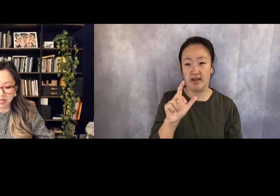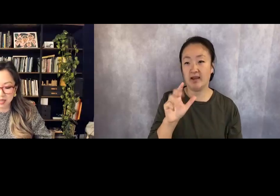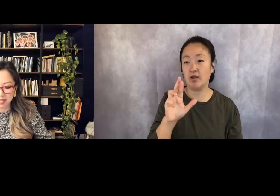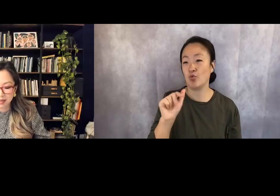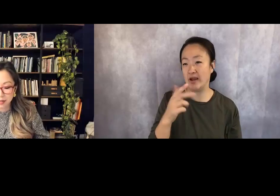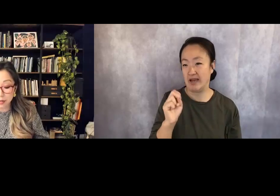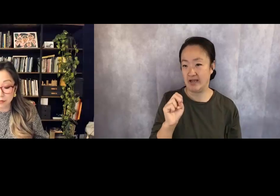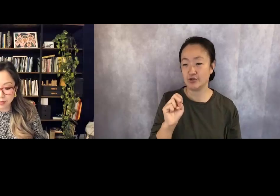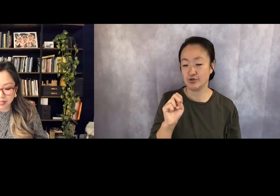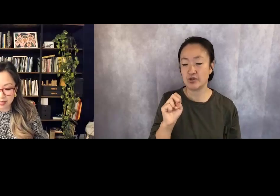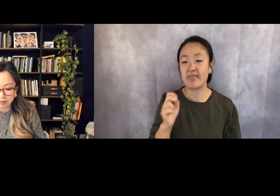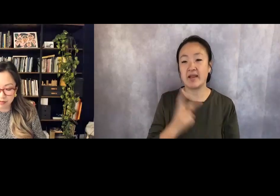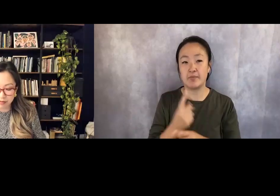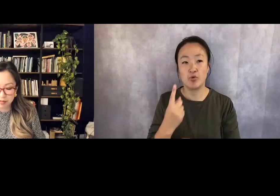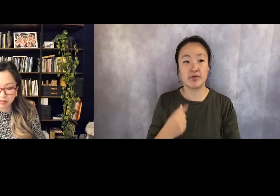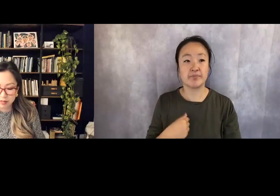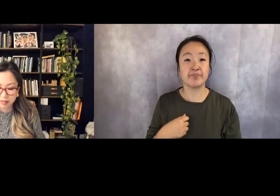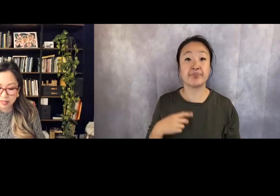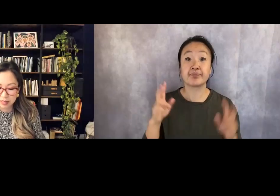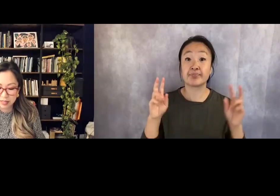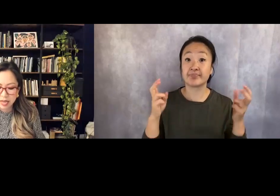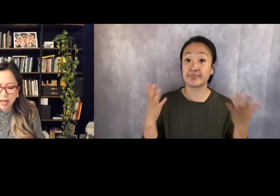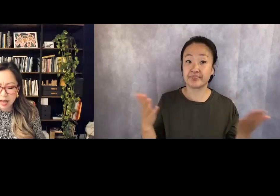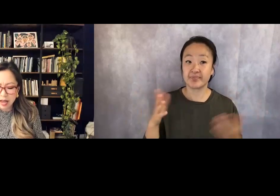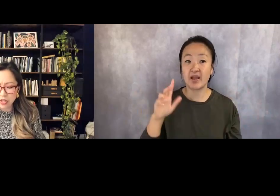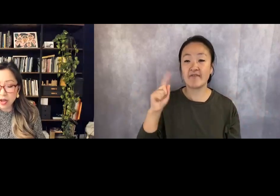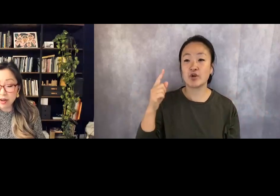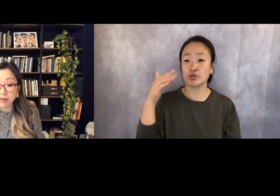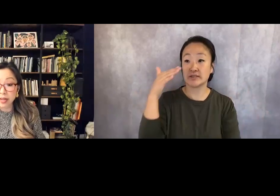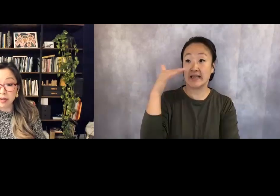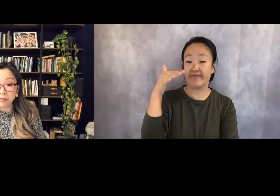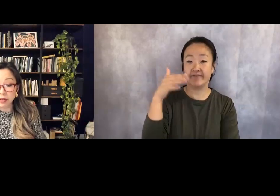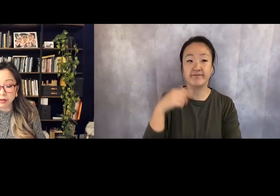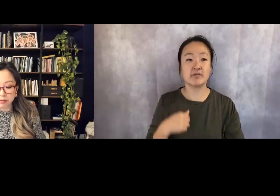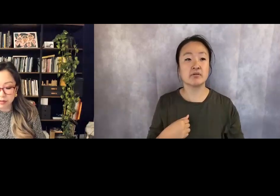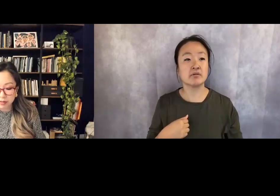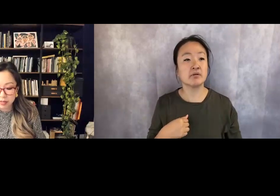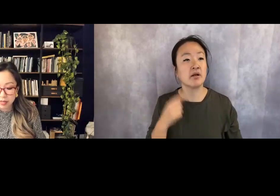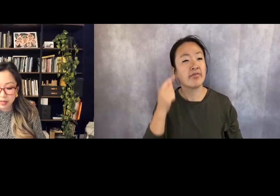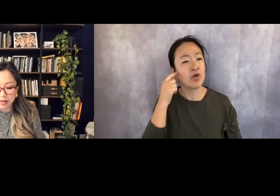The First Leaf. I thought I forgave you.